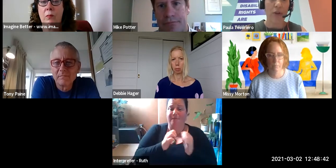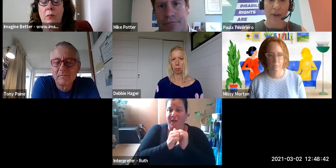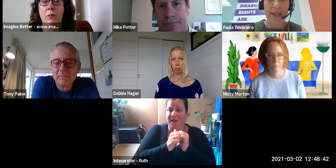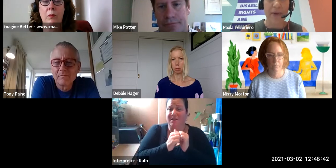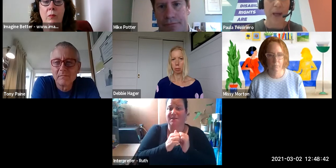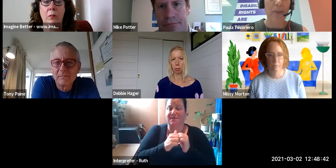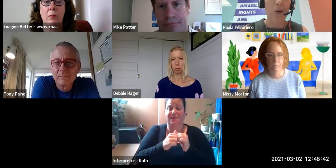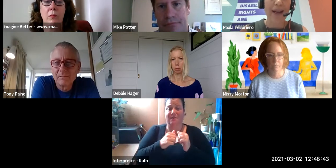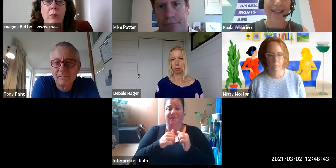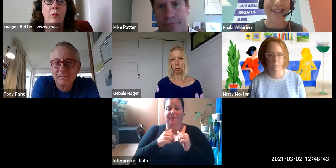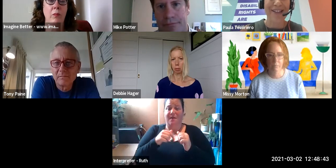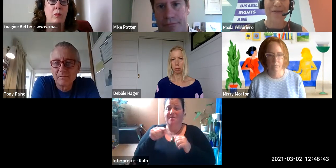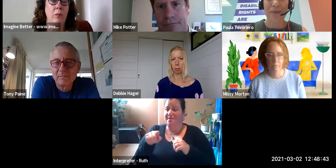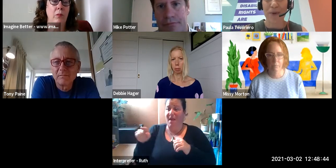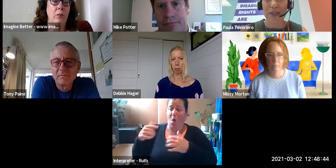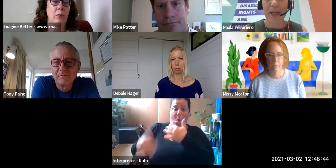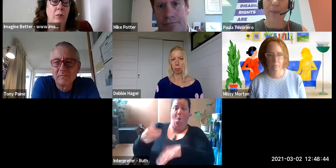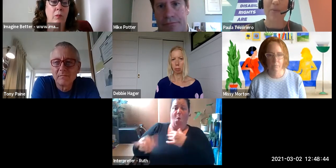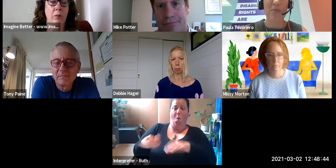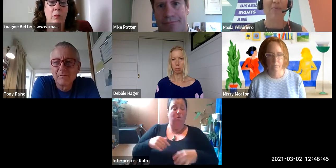on the face of it might appear quite innocent from non-disabled people.